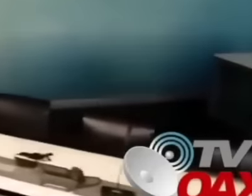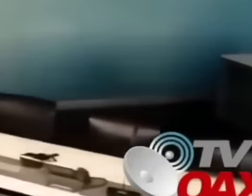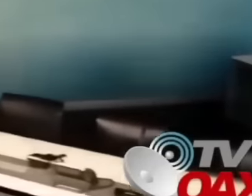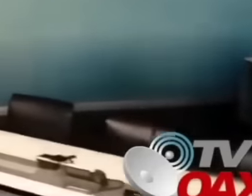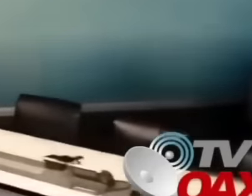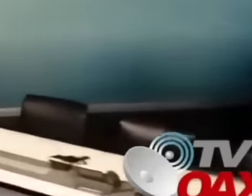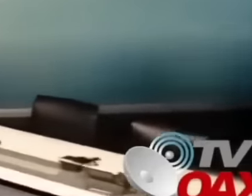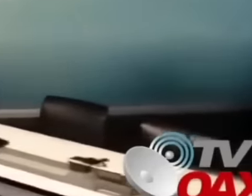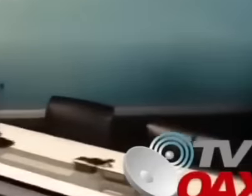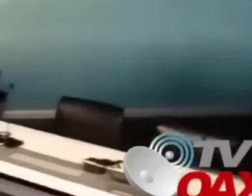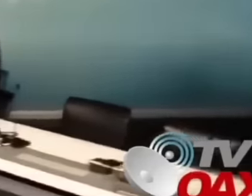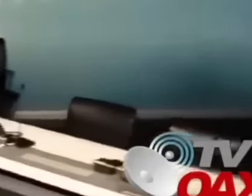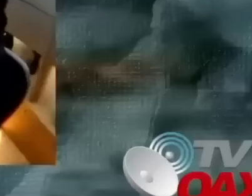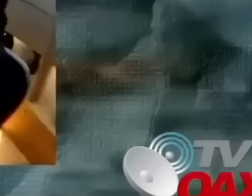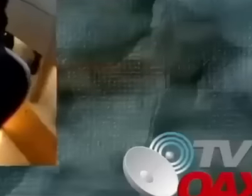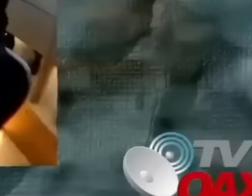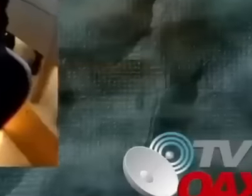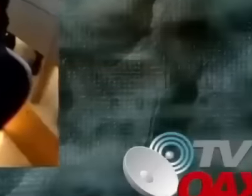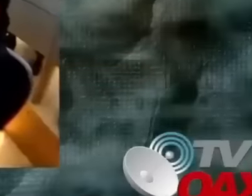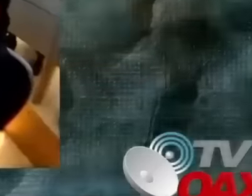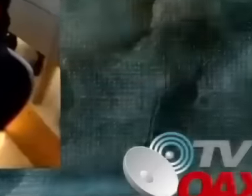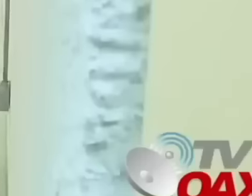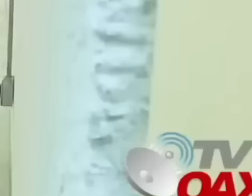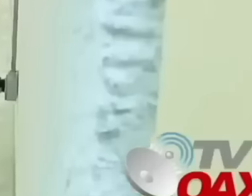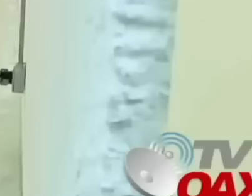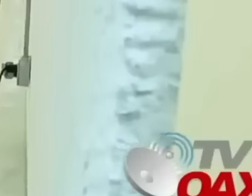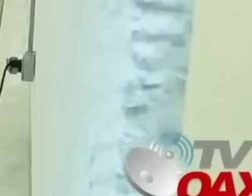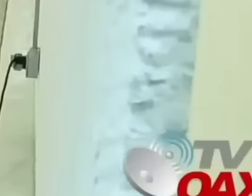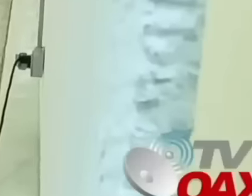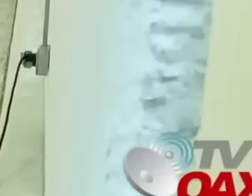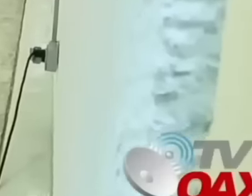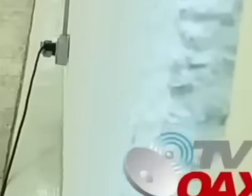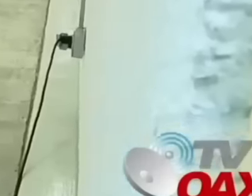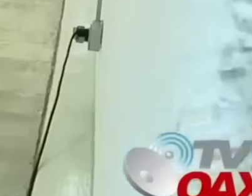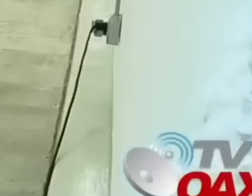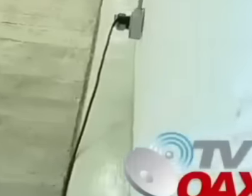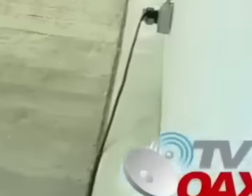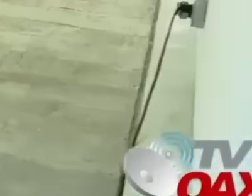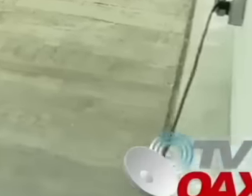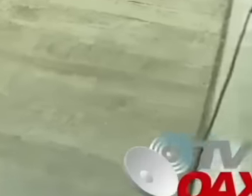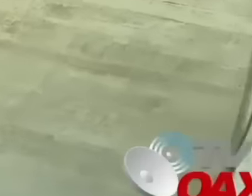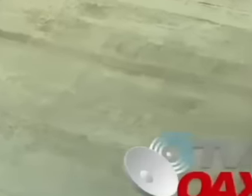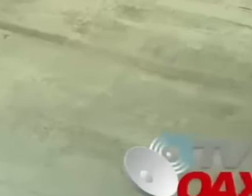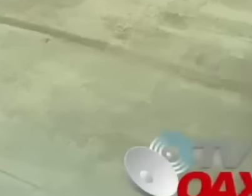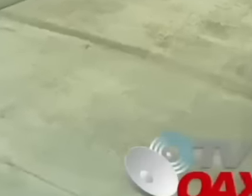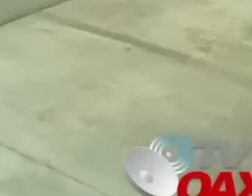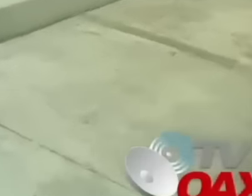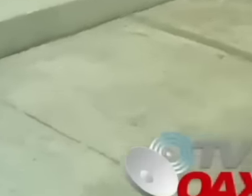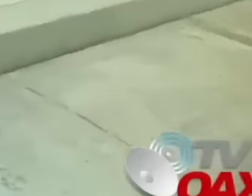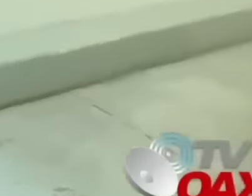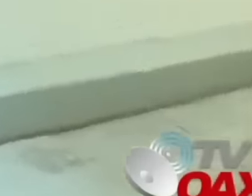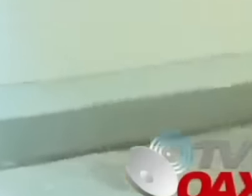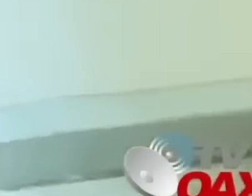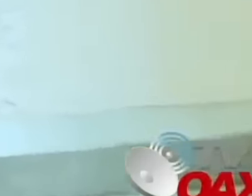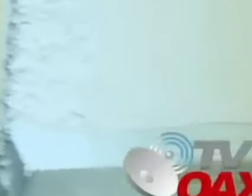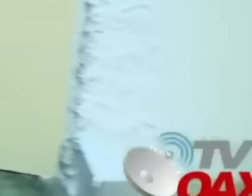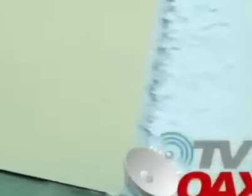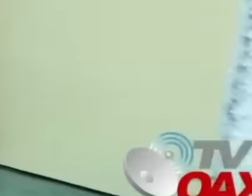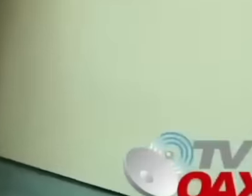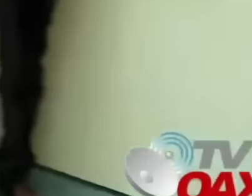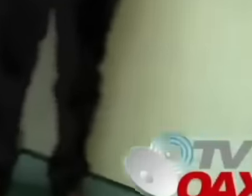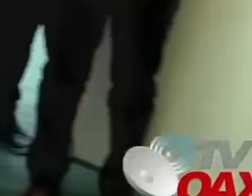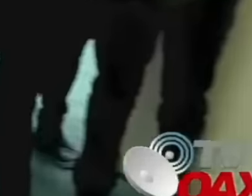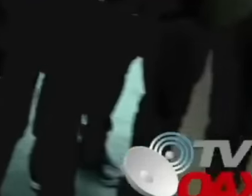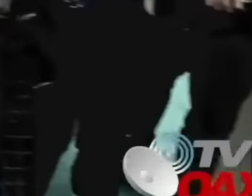but the truth was different today President Andrés Manuel López Obrador shows it to the people of